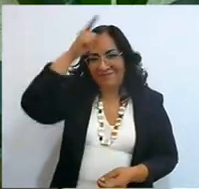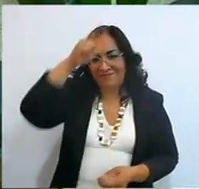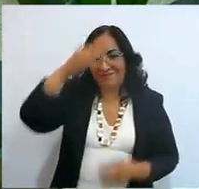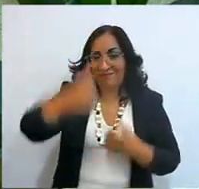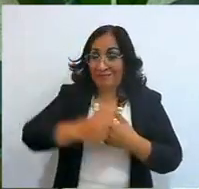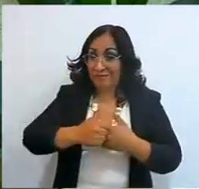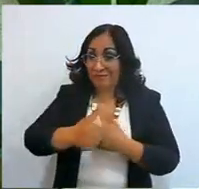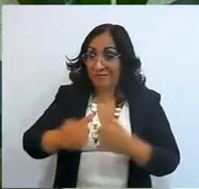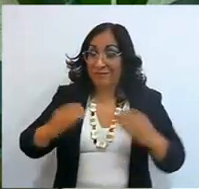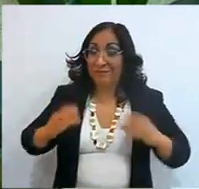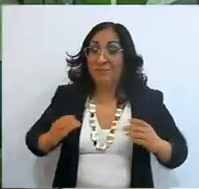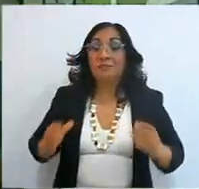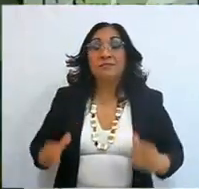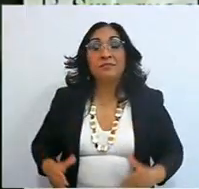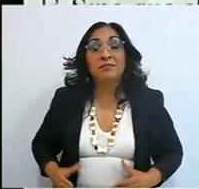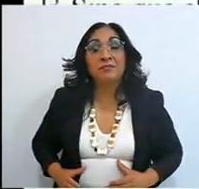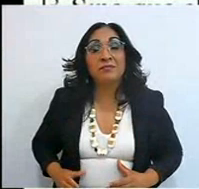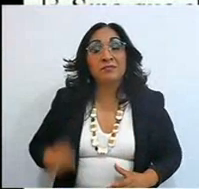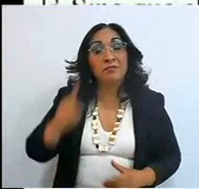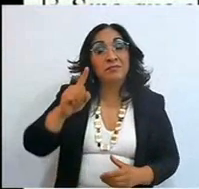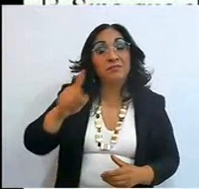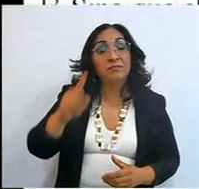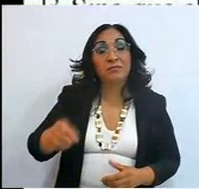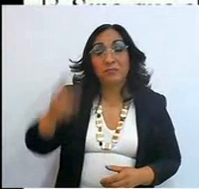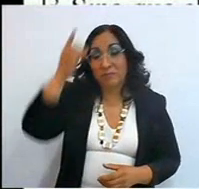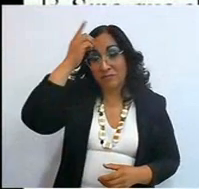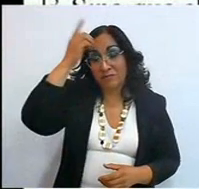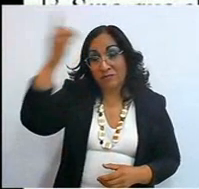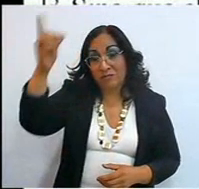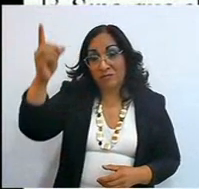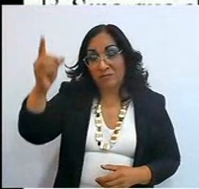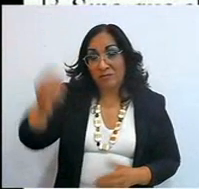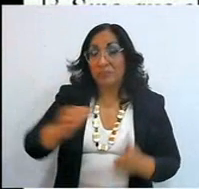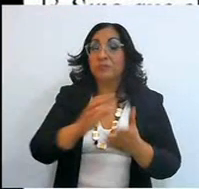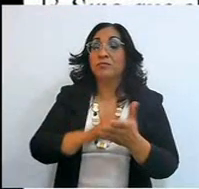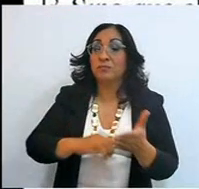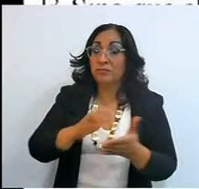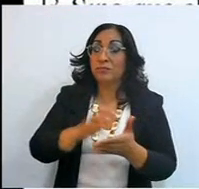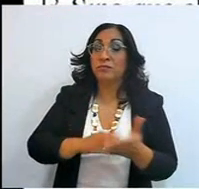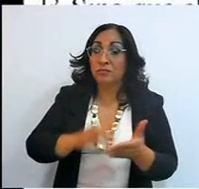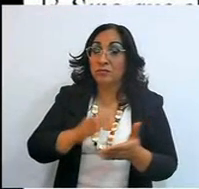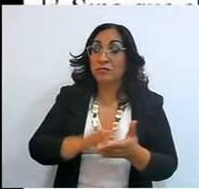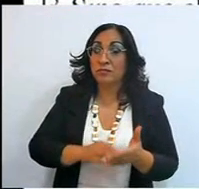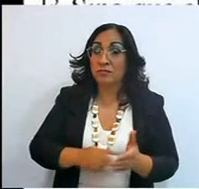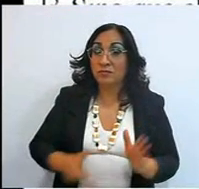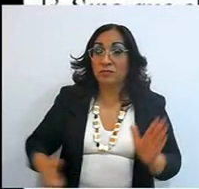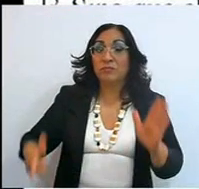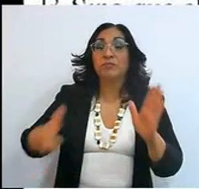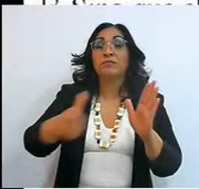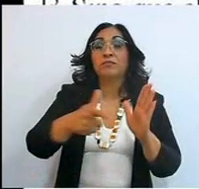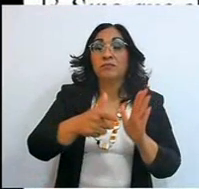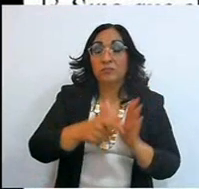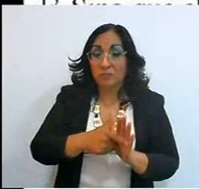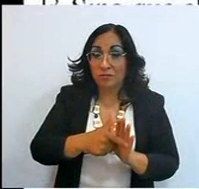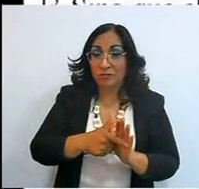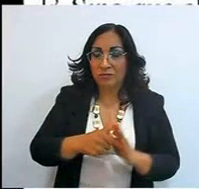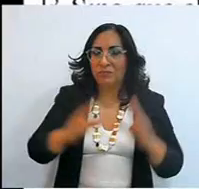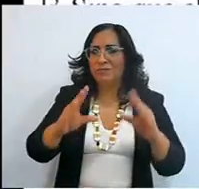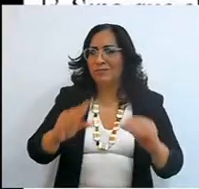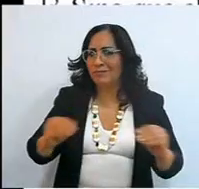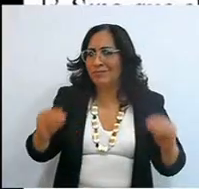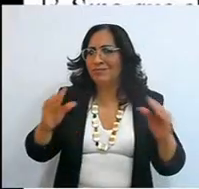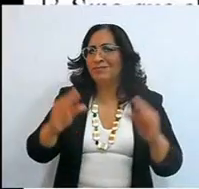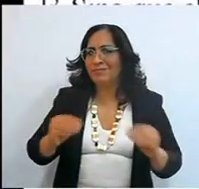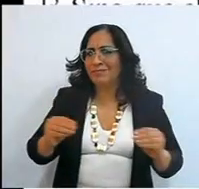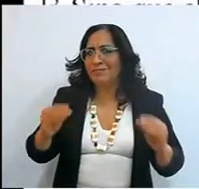"Blessed is the man whom you, JAH, correct, and in your law instruct him,"